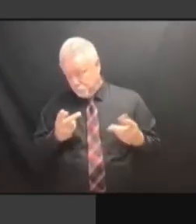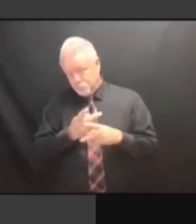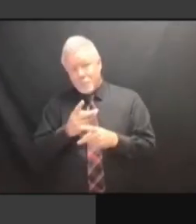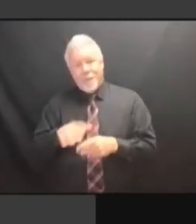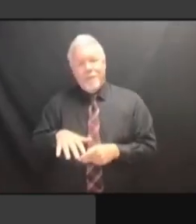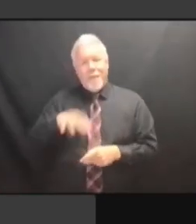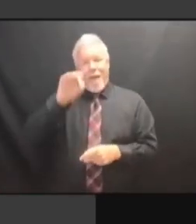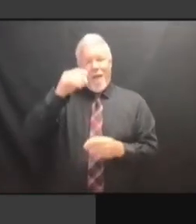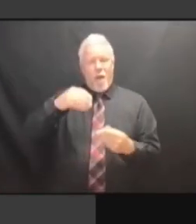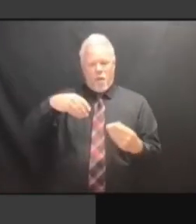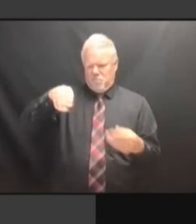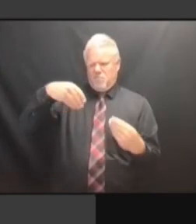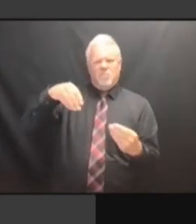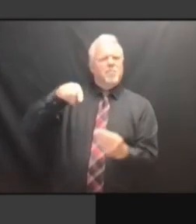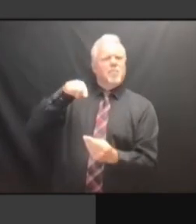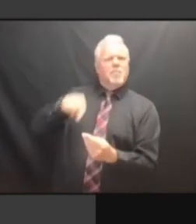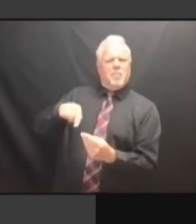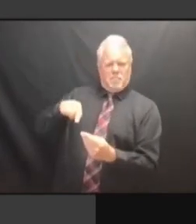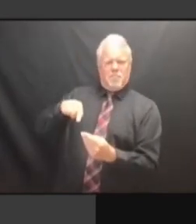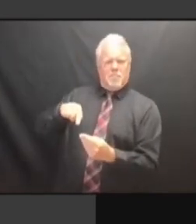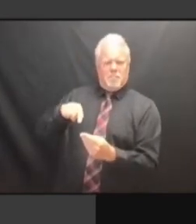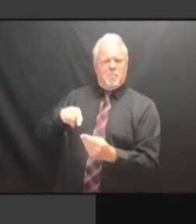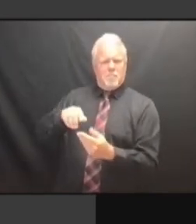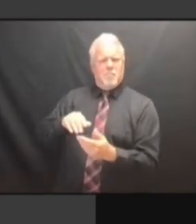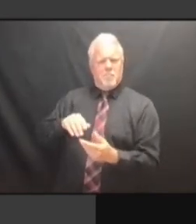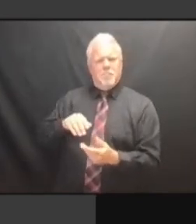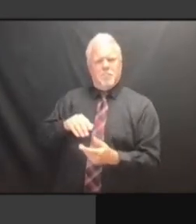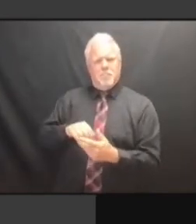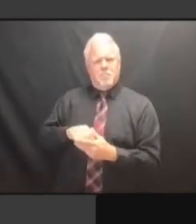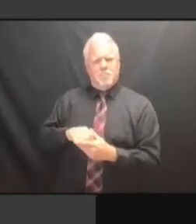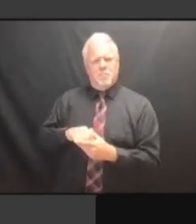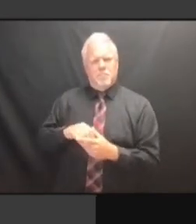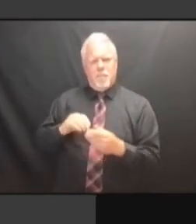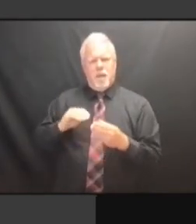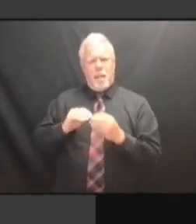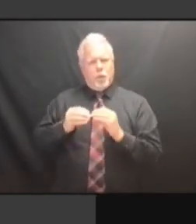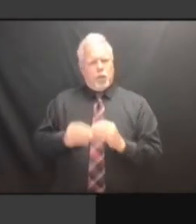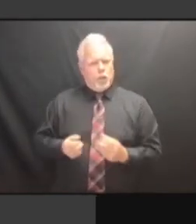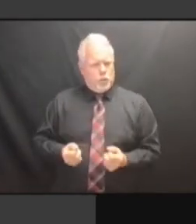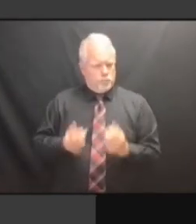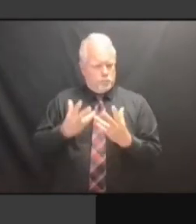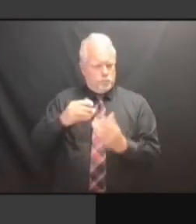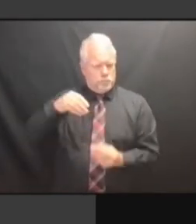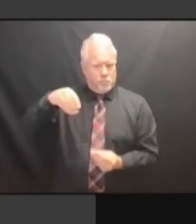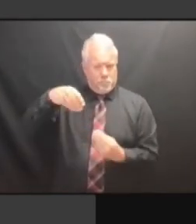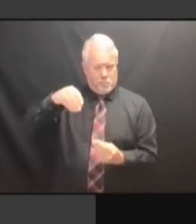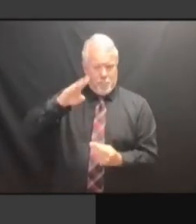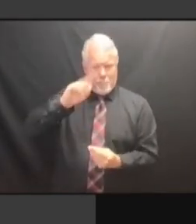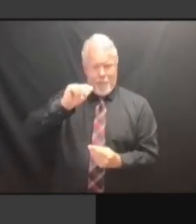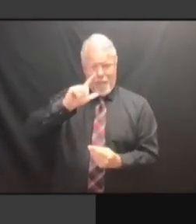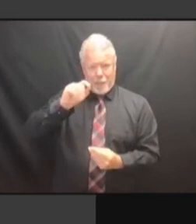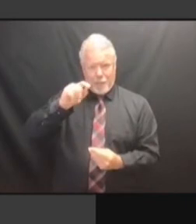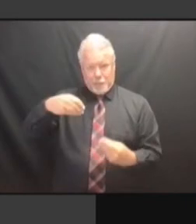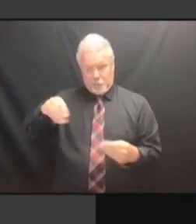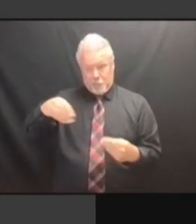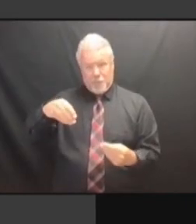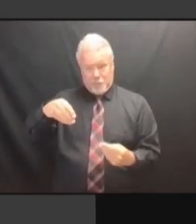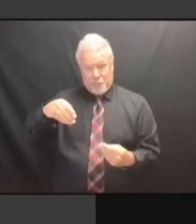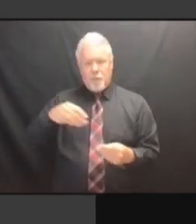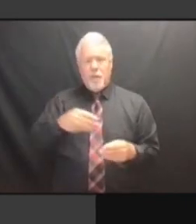BALLOTS IN THEIR AUDIT, THAT THE VOTES IN THE AUDIT WERE VOTES IN THE AUDIT WERE VOTES IN THE AUDIT WERE SIGNIFICANTLY VOTES IN THE AUDIT WERE SIGNIFICANTLY DIFFERENT. SIGNIFICANTLY DIFFERENT. SIGNIFICANTLY DIFFERENT. AND SIGNIFICANTLY DIFFERENT. AND SO SIGNIFICANTLY DIFFERENT. AND SO THEY SIGNIFICANTLY DIFFERENT. AND SO THEY BROUGHT SIGNIFICANTLY DIFFERENT. AND SO THEY BROUGHT IN SIGNIFICANTLY DIFFERENT. AND SO THEY BROUGHT IN A SIGNIFICANTLY DIFFERENT. AND SO THEY BROUGHT IN A TEAM SIGNIFICANTLY DIFFERENT. AND SO THEY BROUGHT IN A TEAM OF AND SO THEY BROUGHT IN A TEAM OF AND SO THEY BROUGHT IN A TEAM OF INVESTIGATORS AND SO THEY BROUGHT IN A TEAM OF INVESTIGATORS WHO AND SO THEY BROUGHT IN A TEAM OF INVESTIGATORS WHO DETERMINED